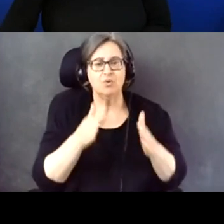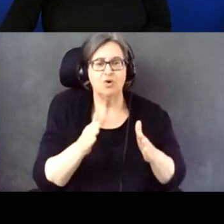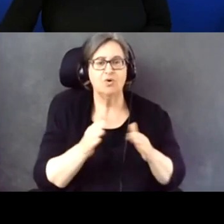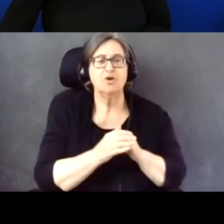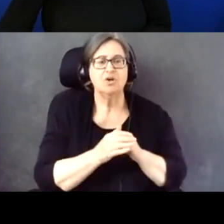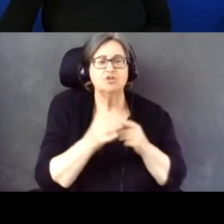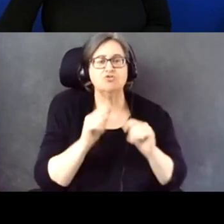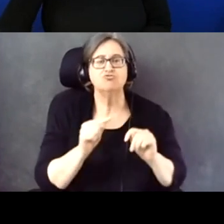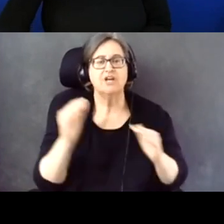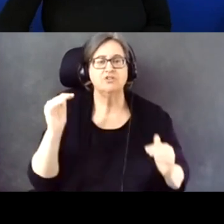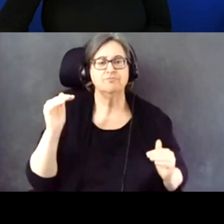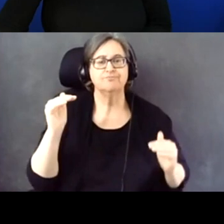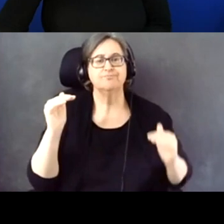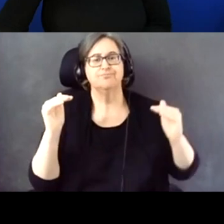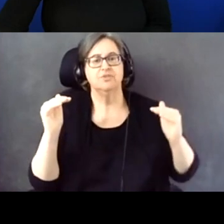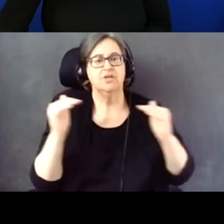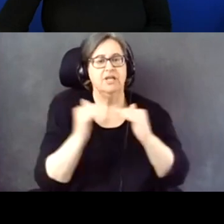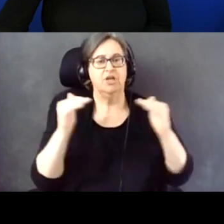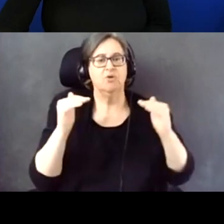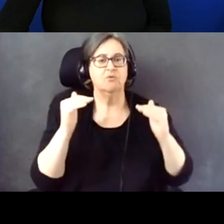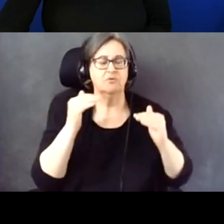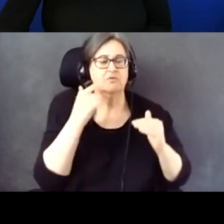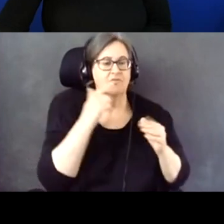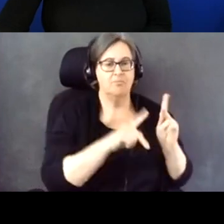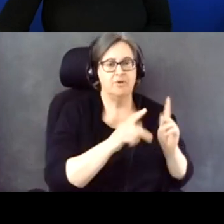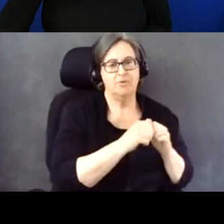the gap. Thank you.